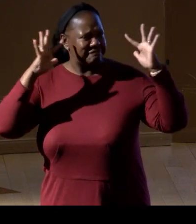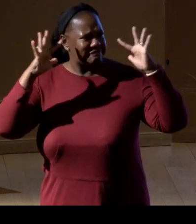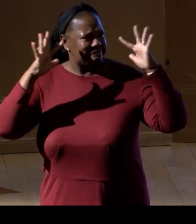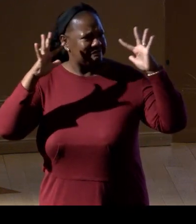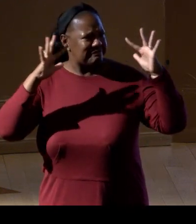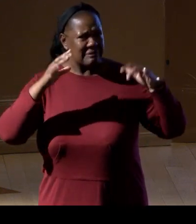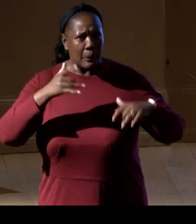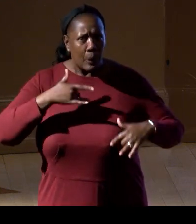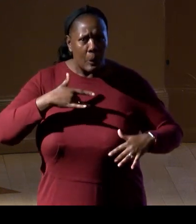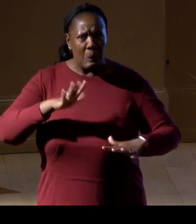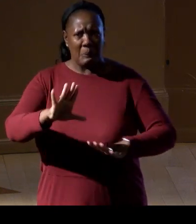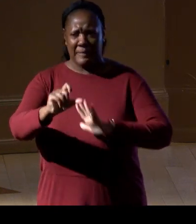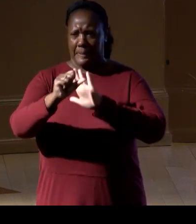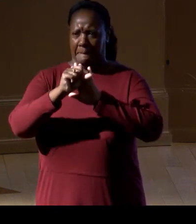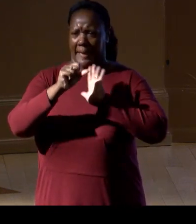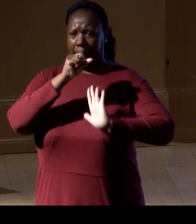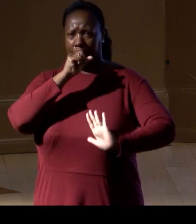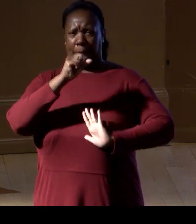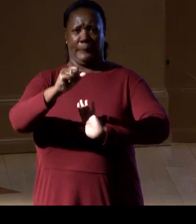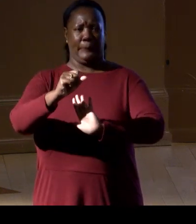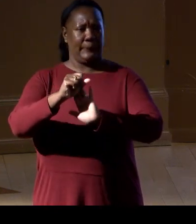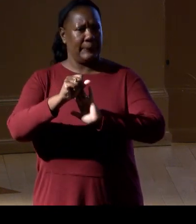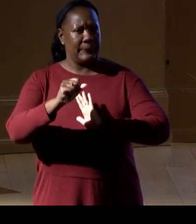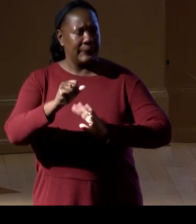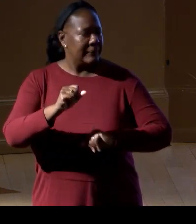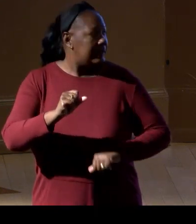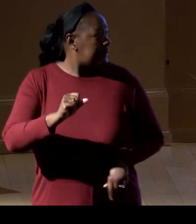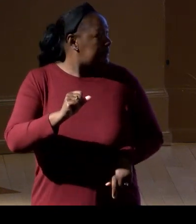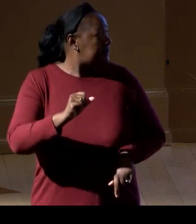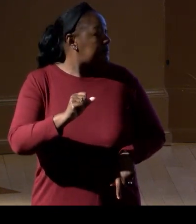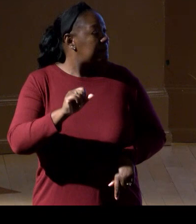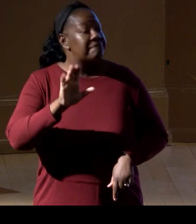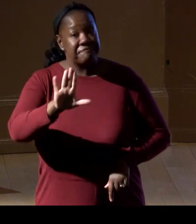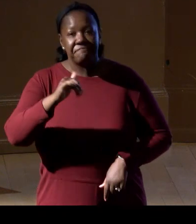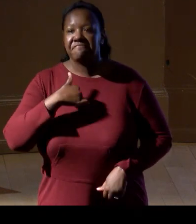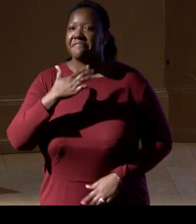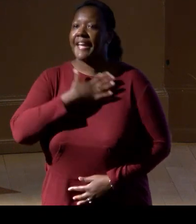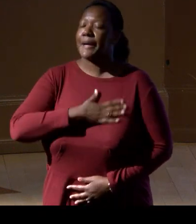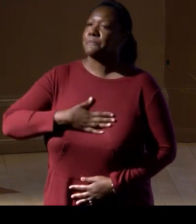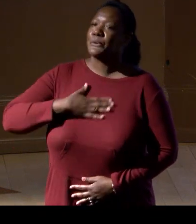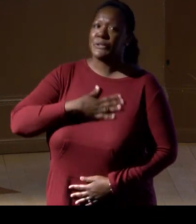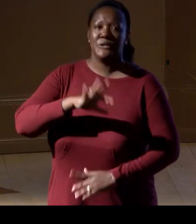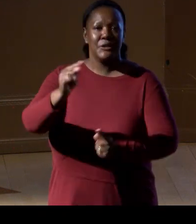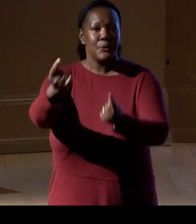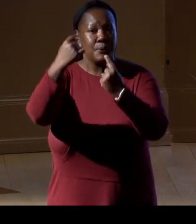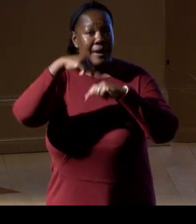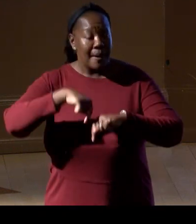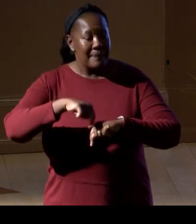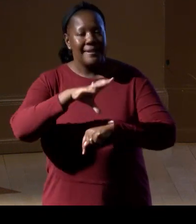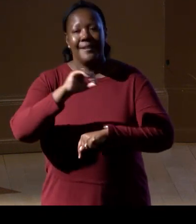Am I doing something weird, or is there an alarm? I really appreciate it, and welcome to the final day